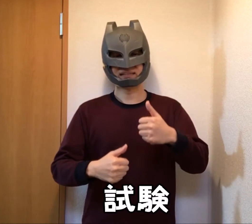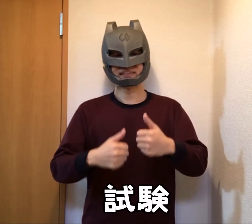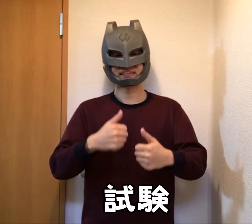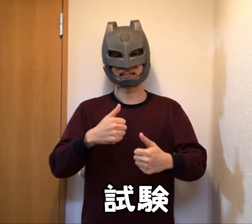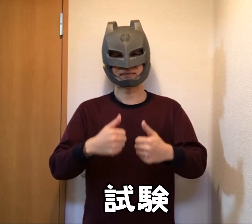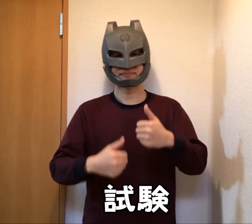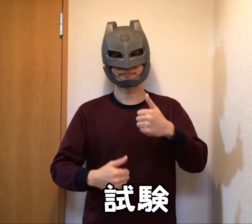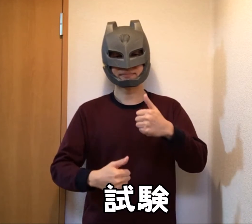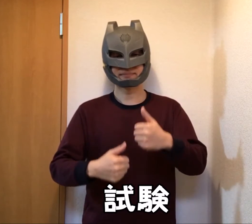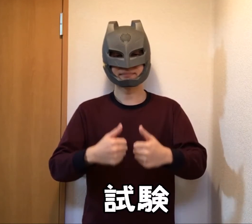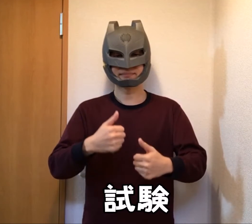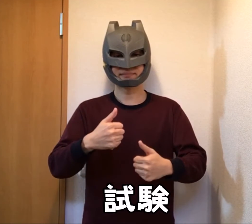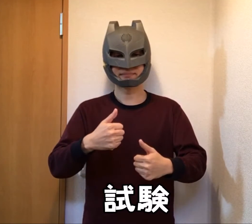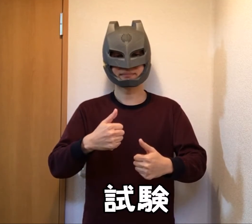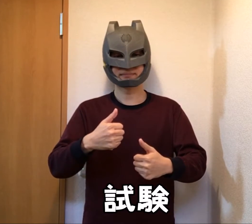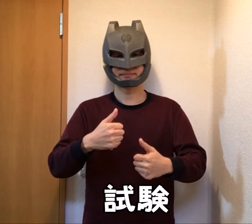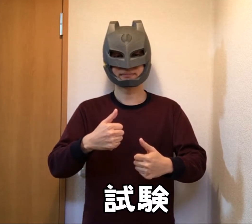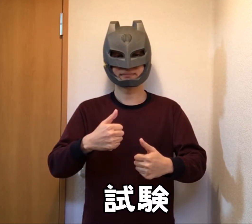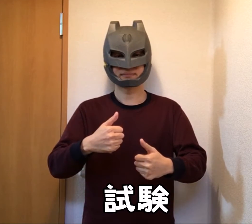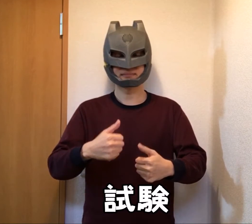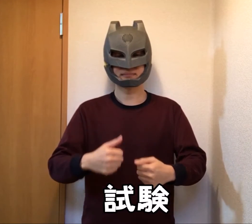Examination